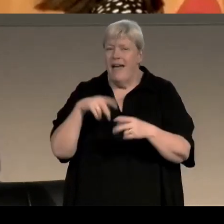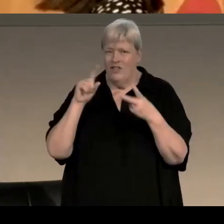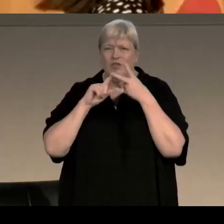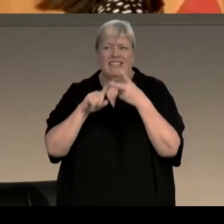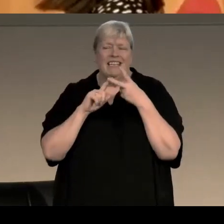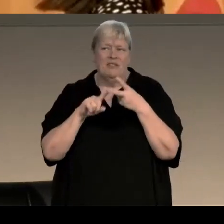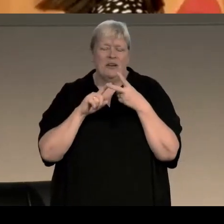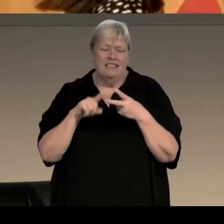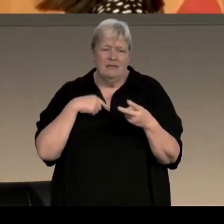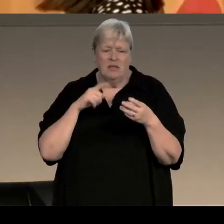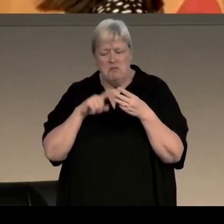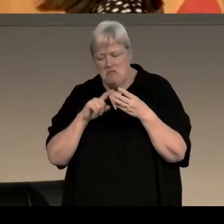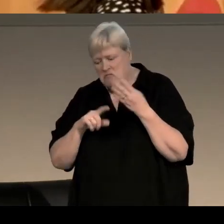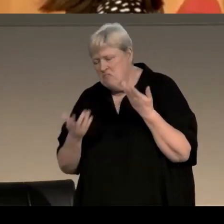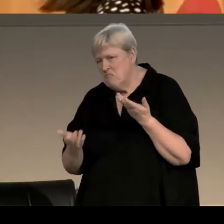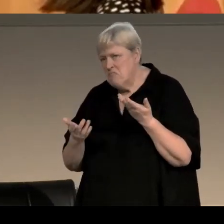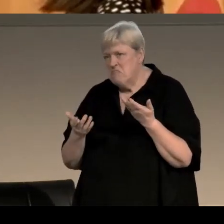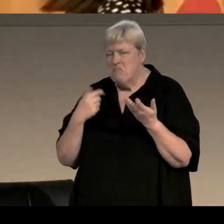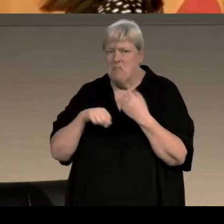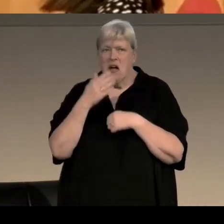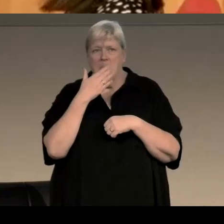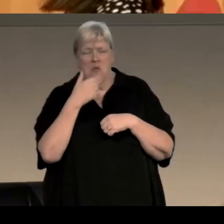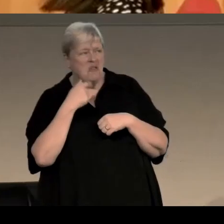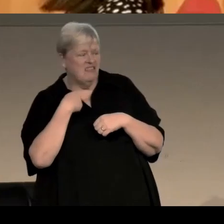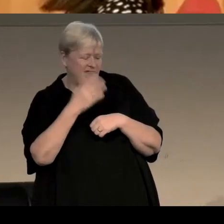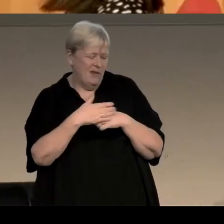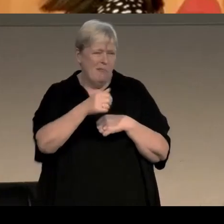"I'm really bored with this woman," you know "She's smarter than me, she's thinner than me,